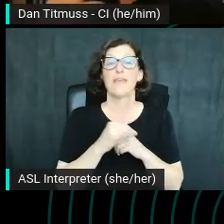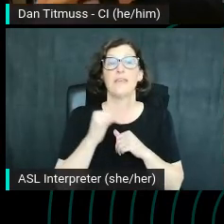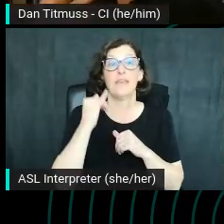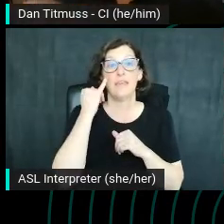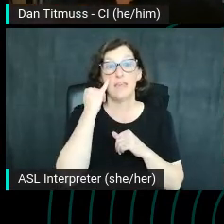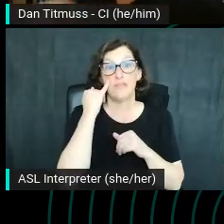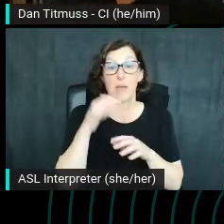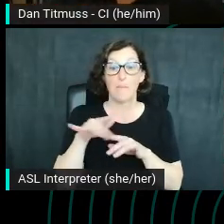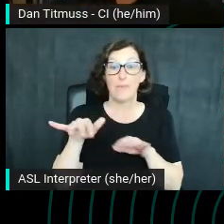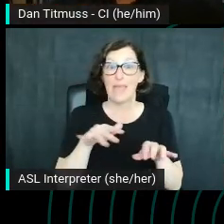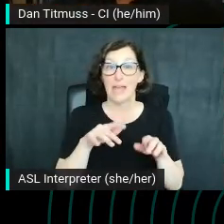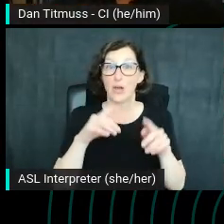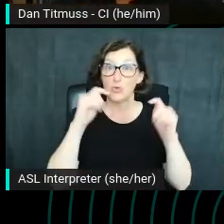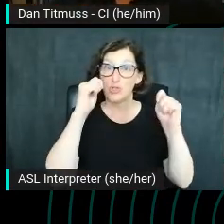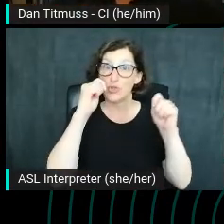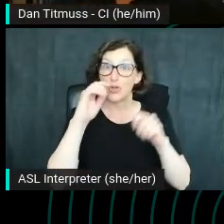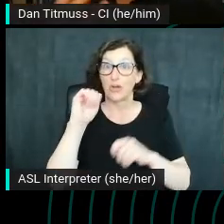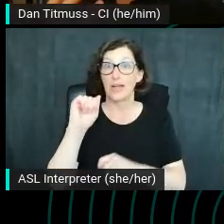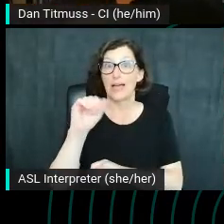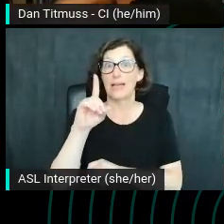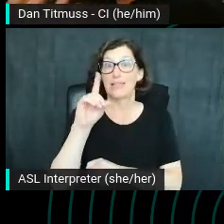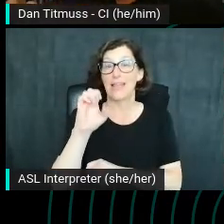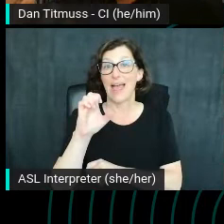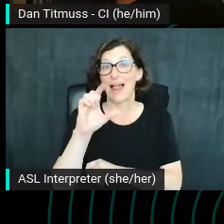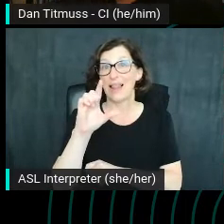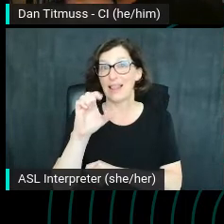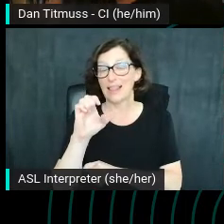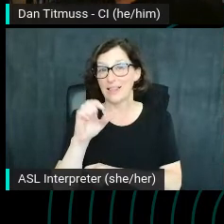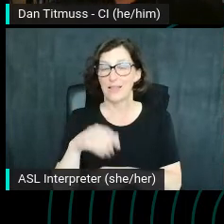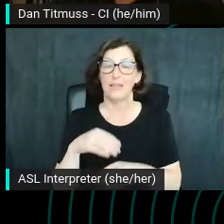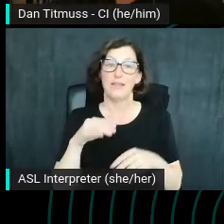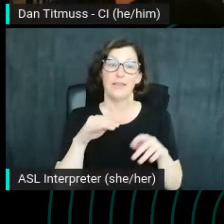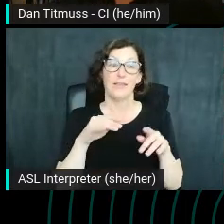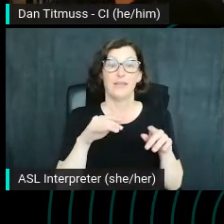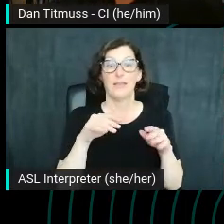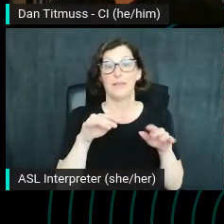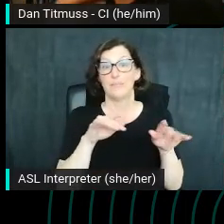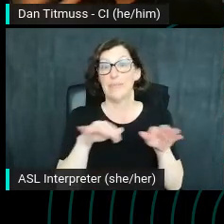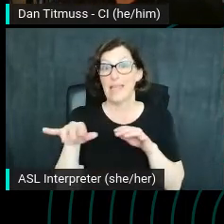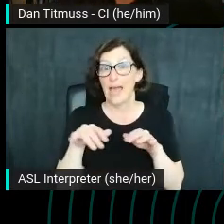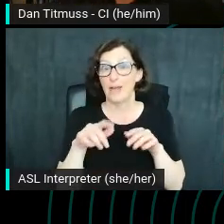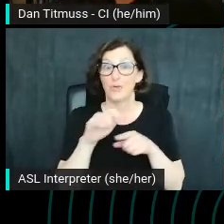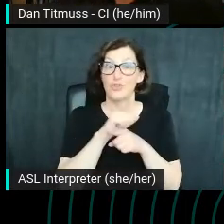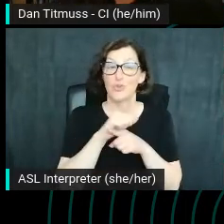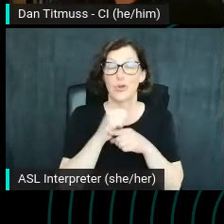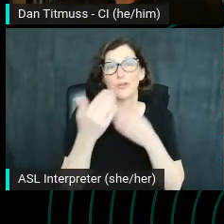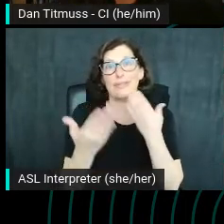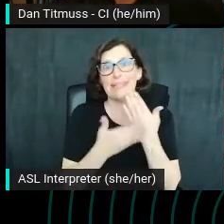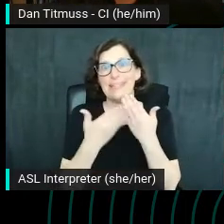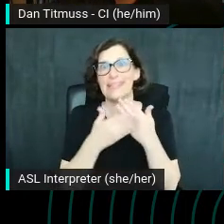based on Adele songs, piano tutorial easy, you know, all of those can be used to inspire content.